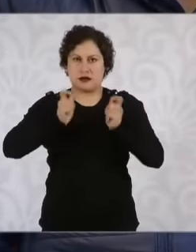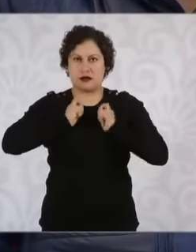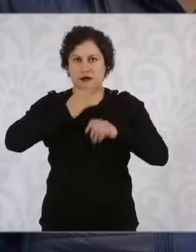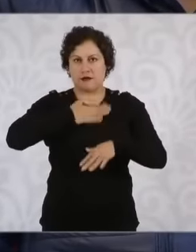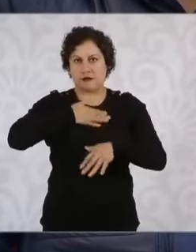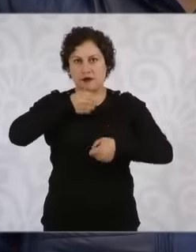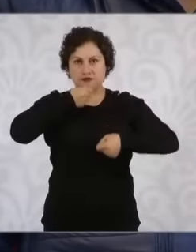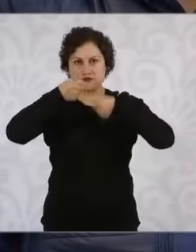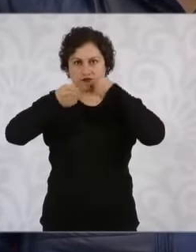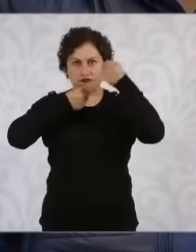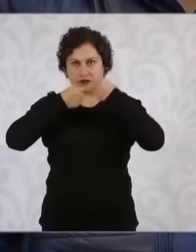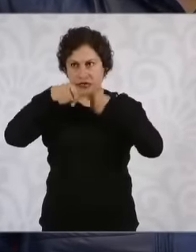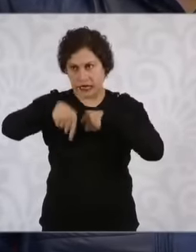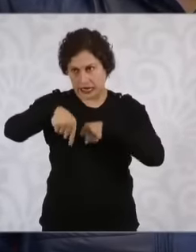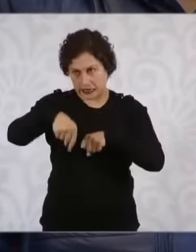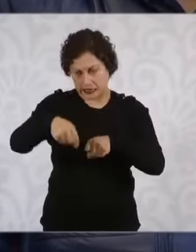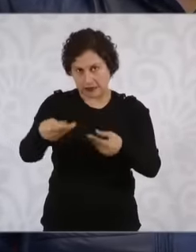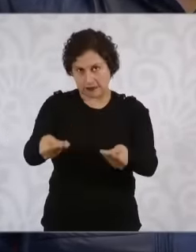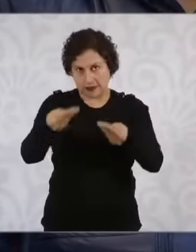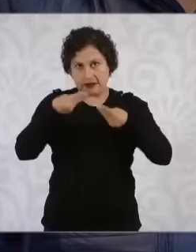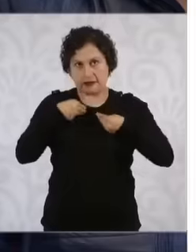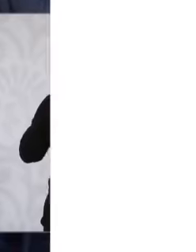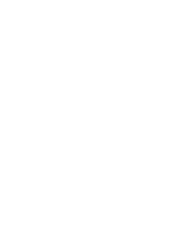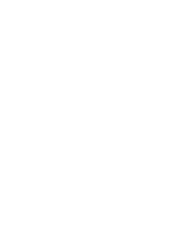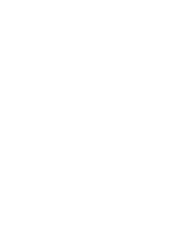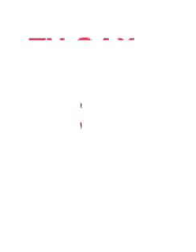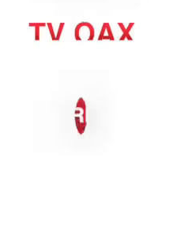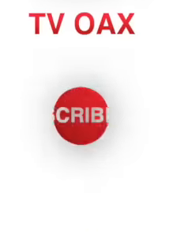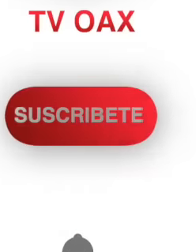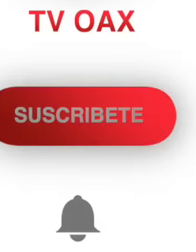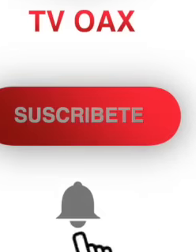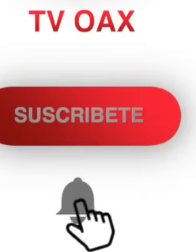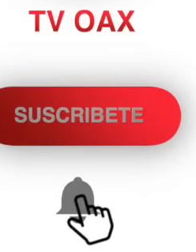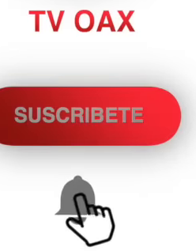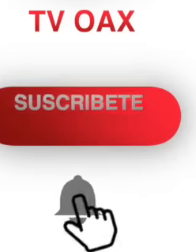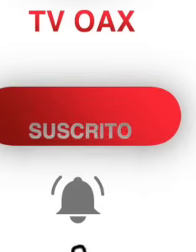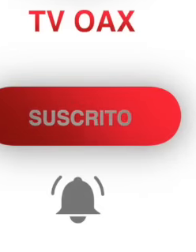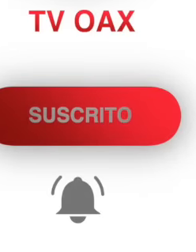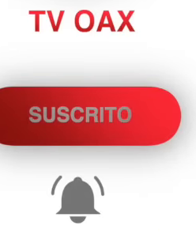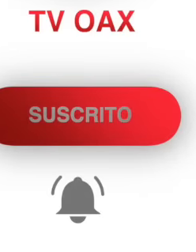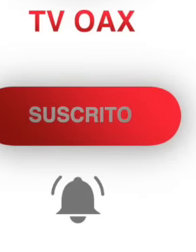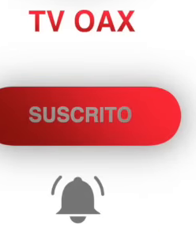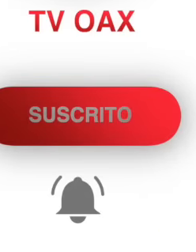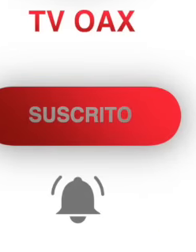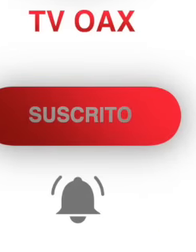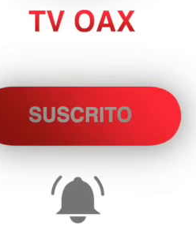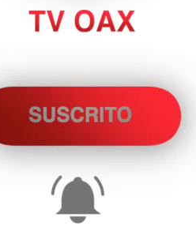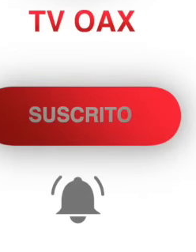of the Republic I'm moving an hour to the clinic that is in Cuapa but I asked